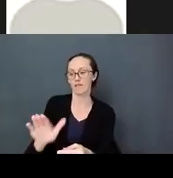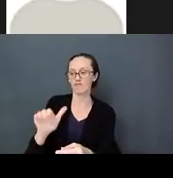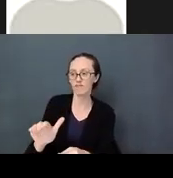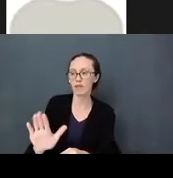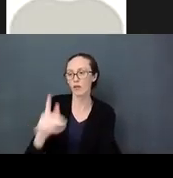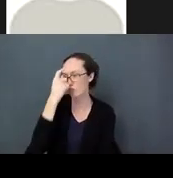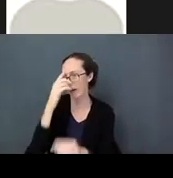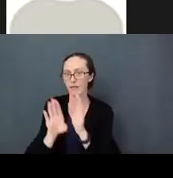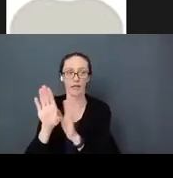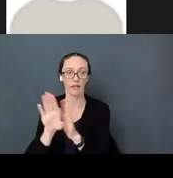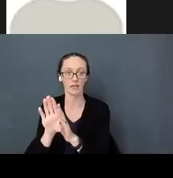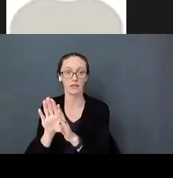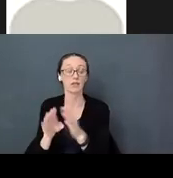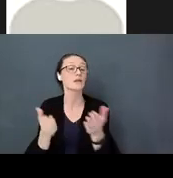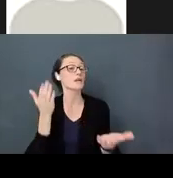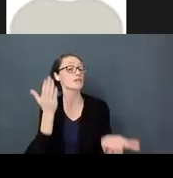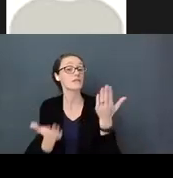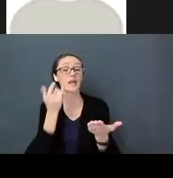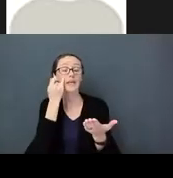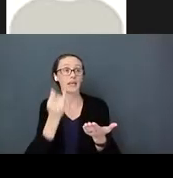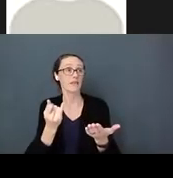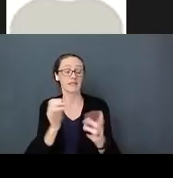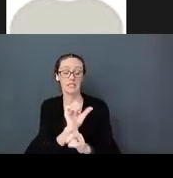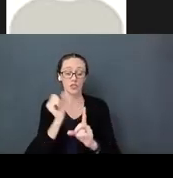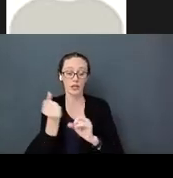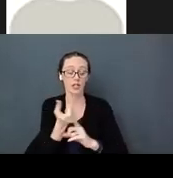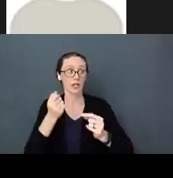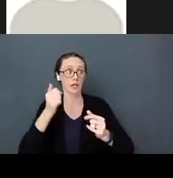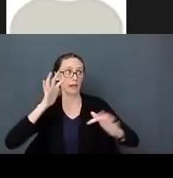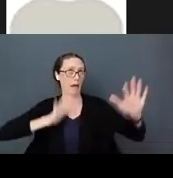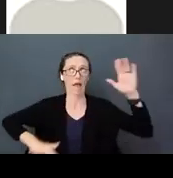Even if you are in a chaotic situation trying to control the environment so your child